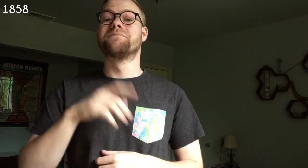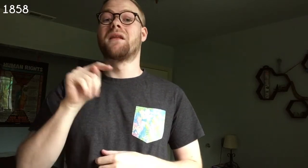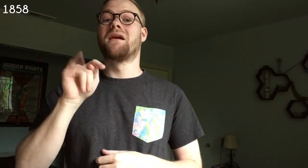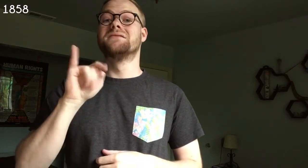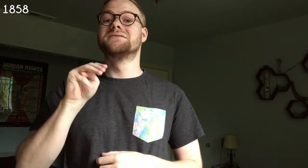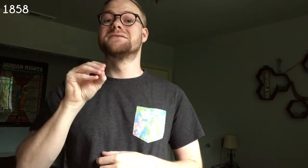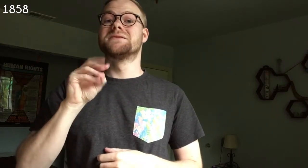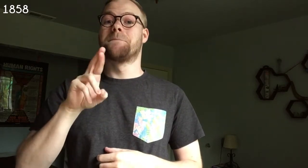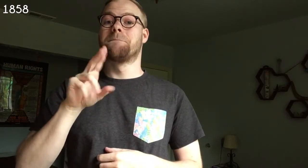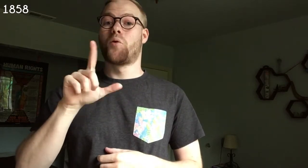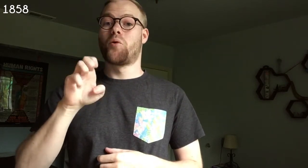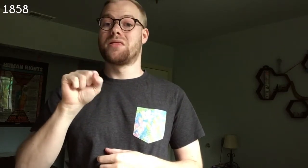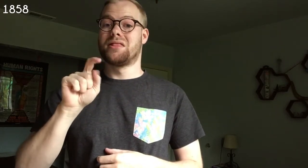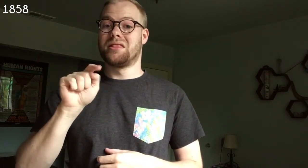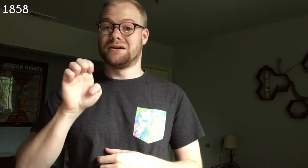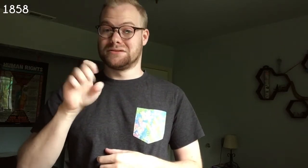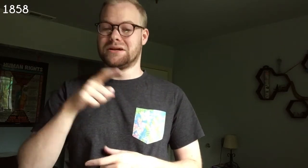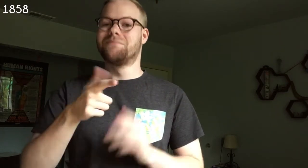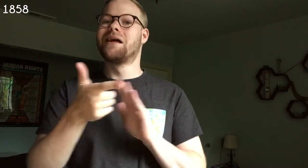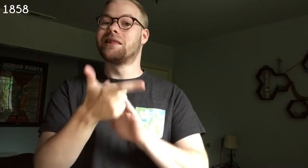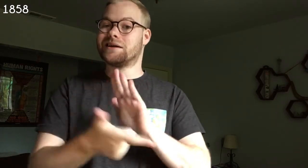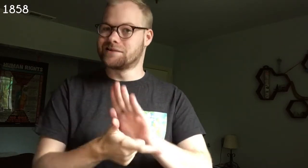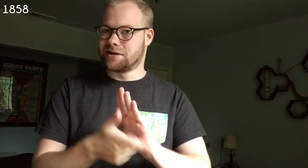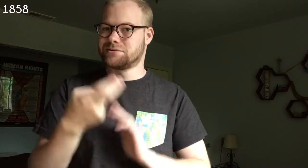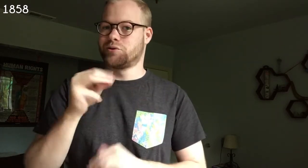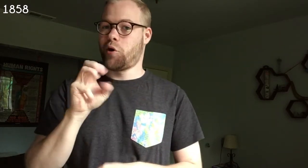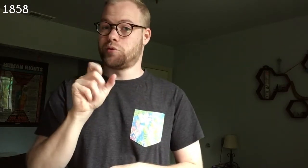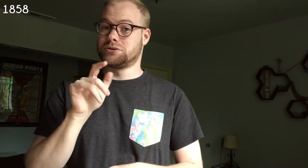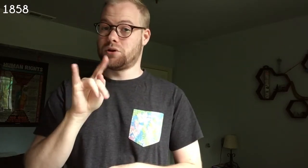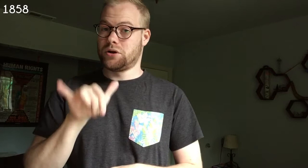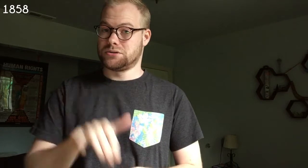Timor-Leste legalizes homosexuality.